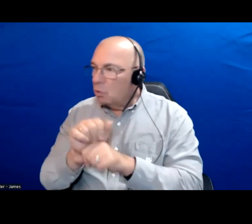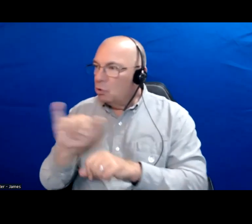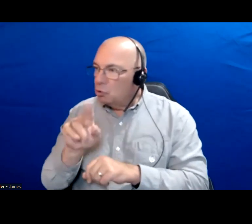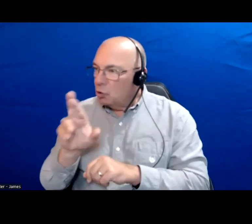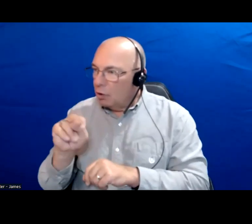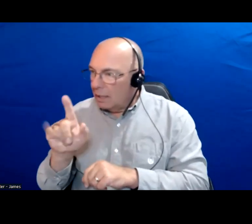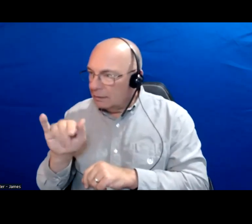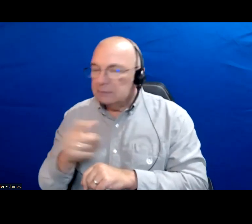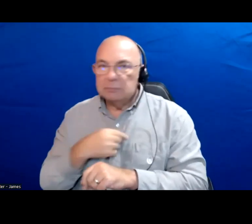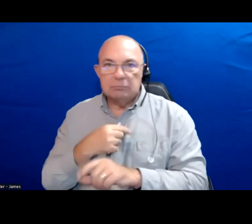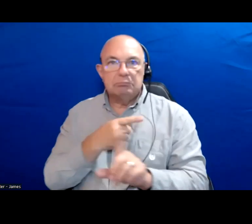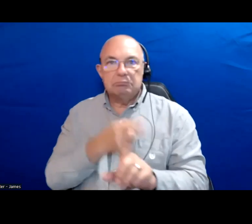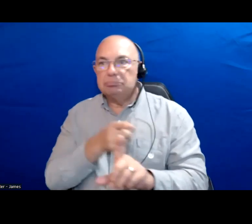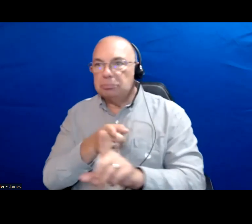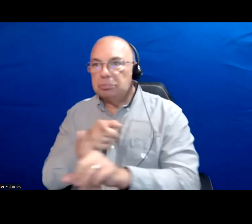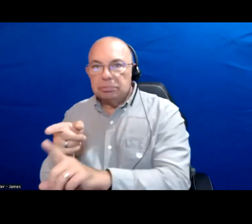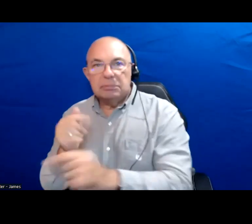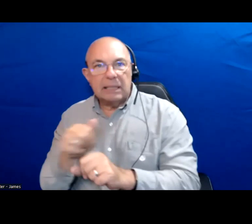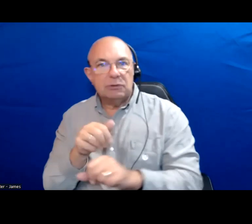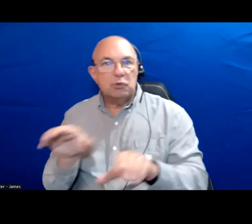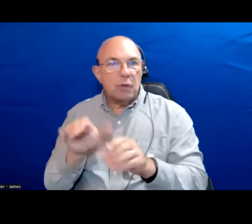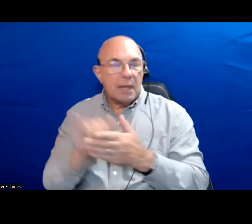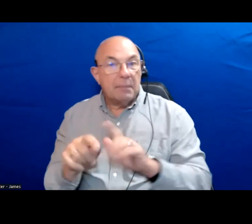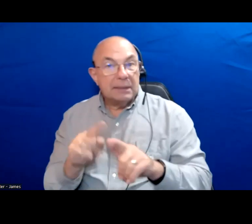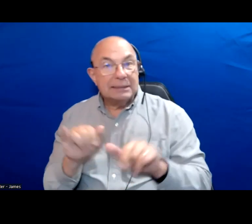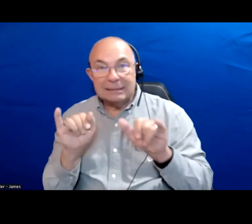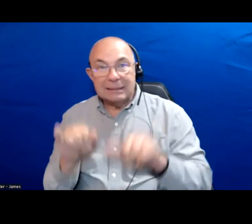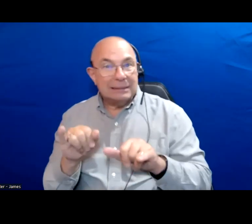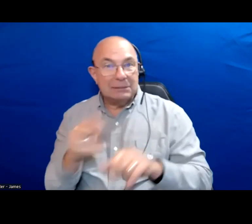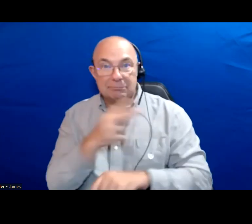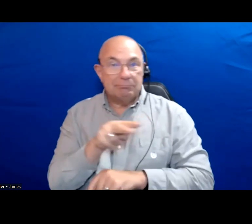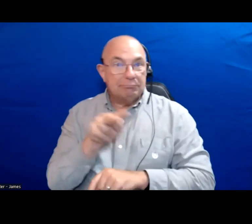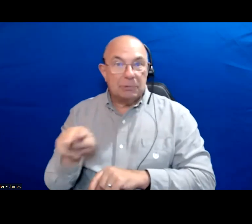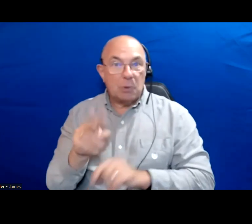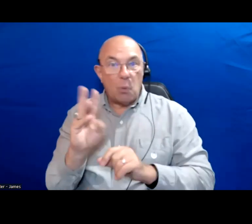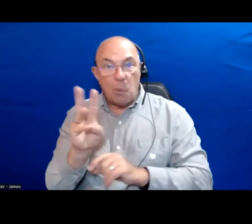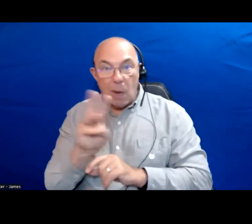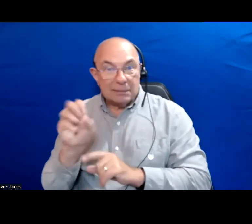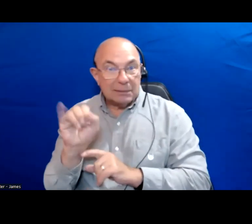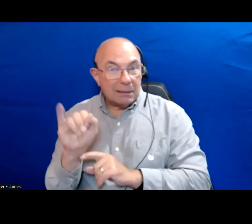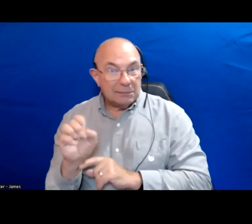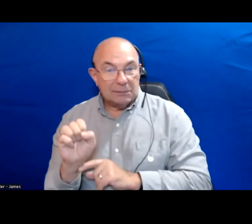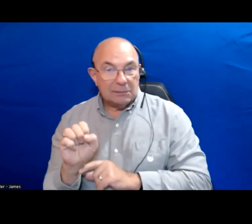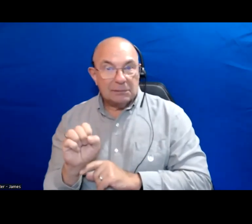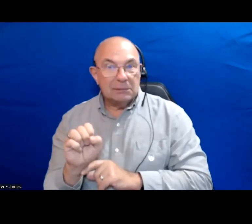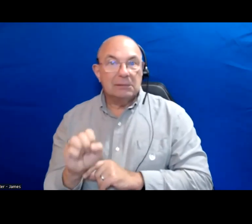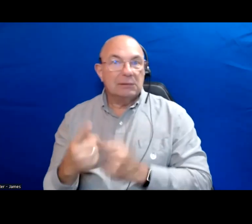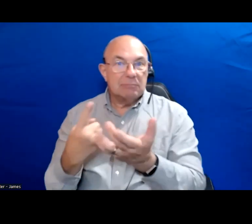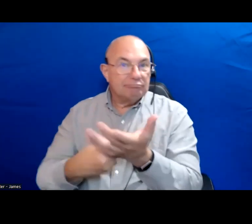point people and direction so that they can do that. But even a quick look at websites being in conversation.